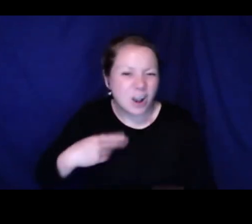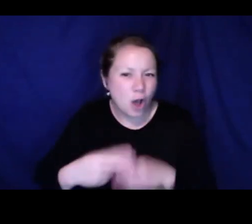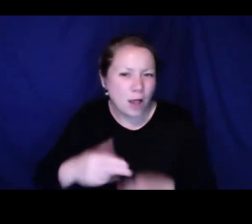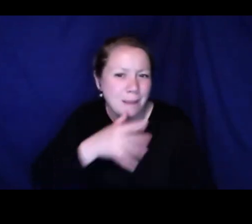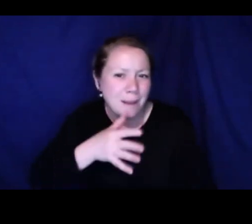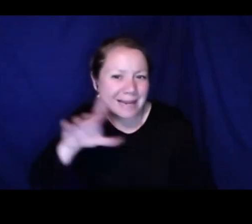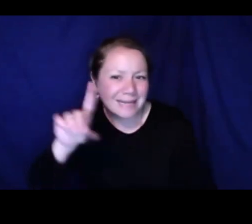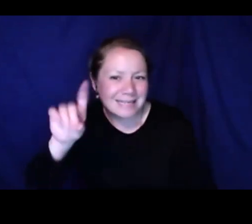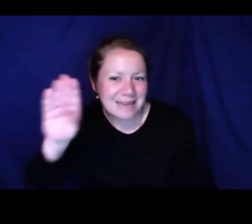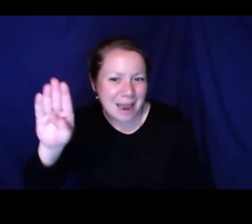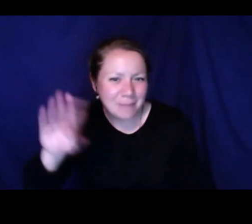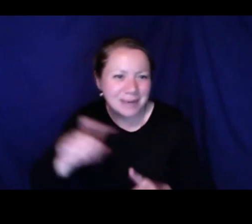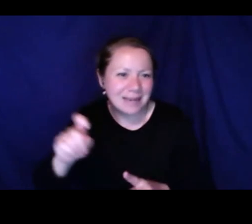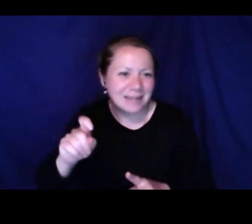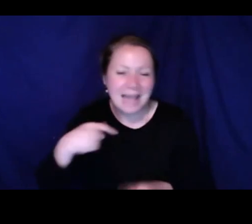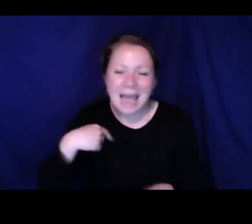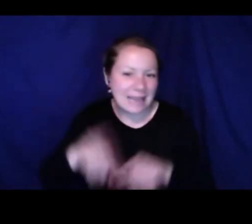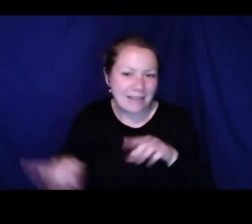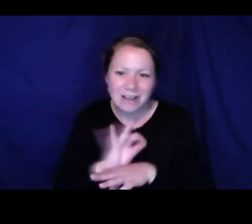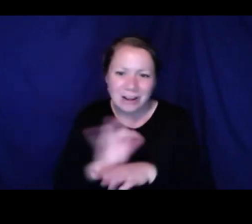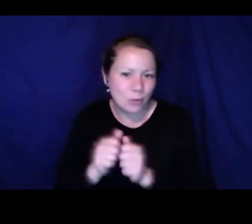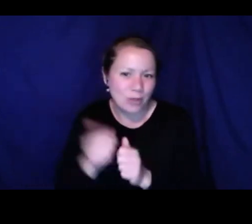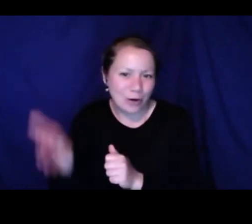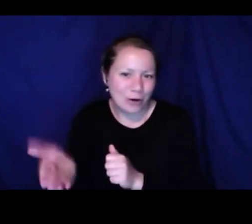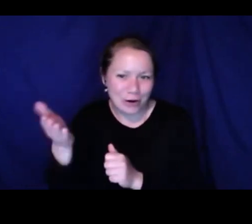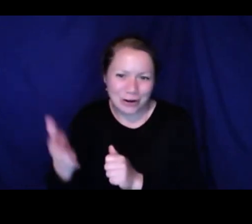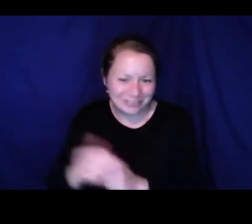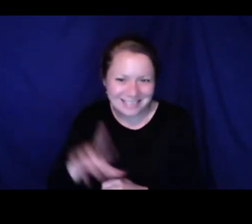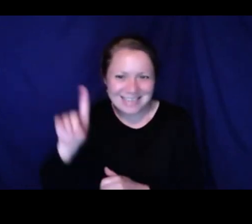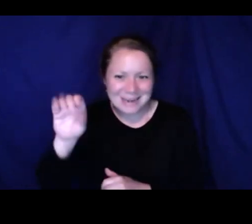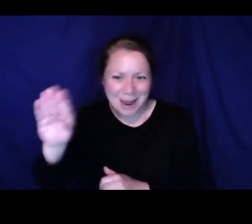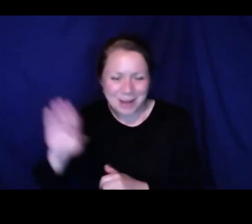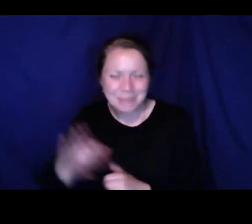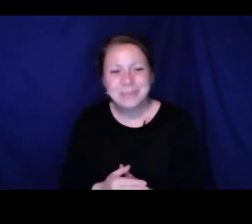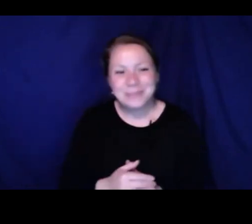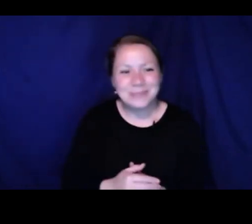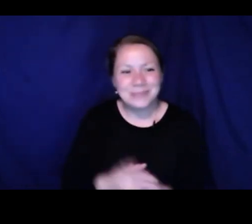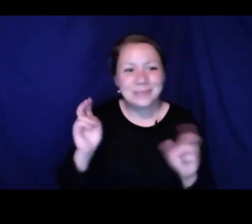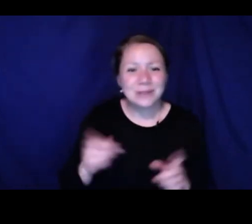program was highly organized with my mom -- mama deb. I call